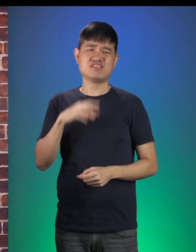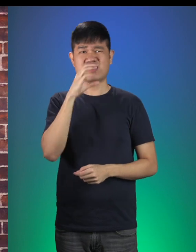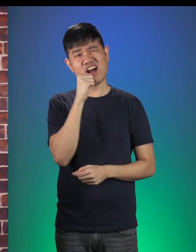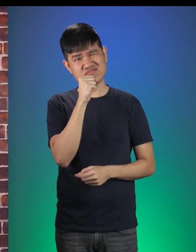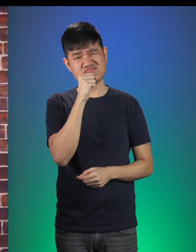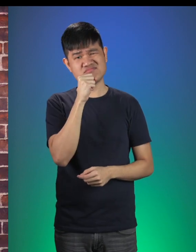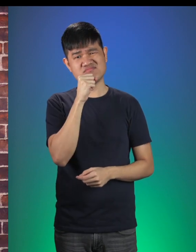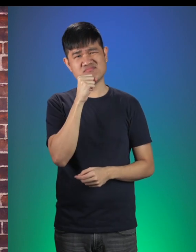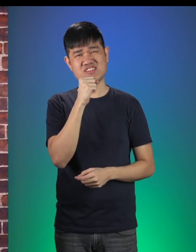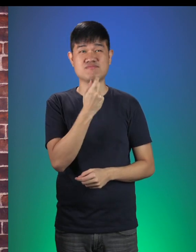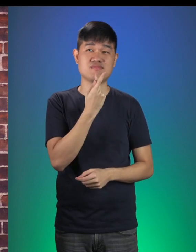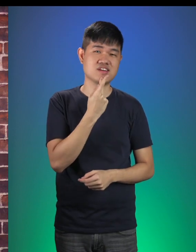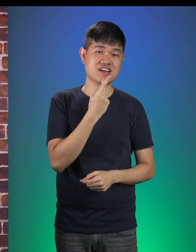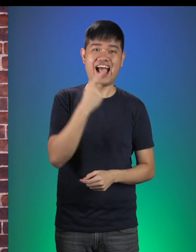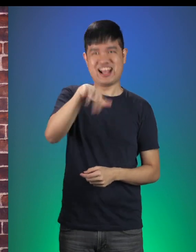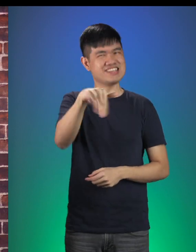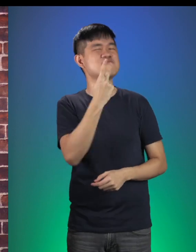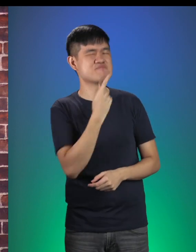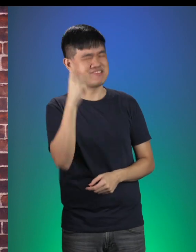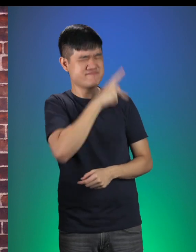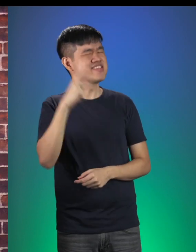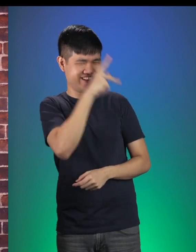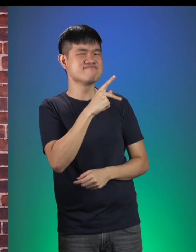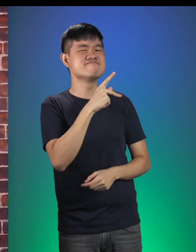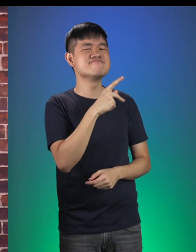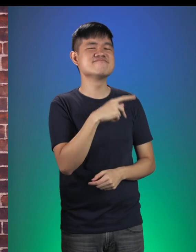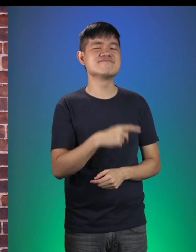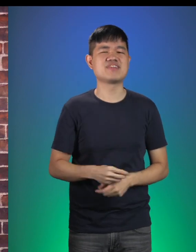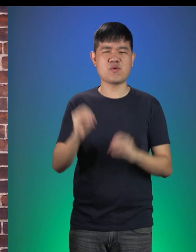What about Pink? Pretty in pink. Little Red: Okay! Boys and girls!